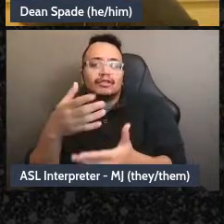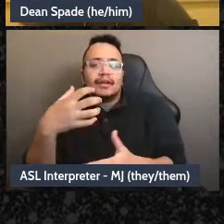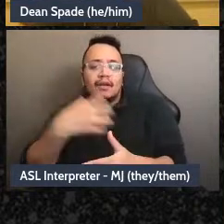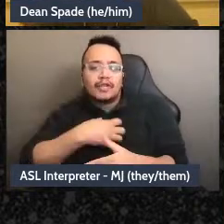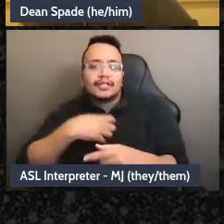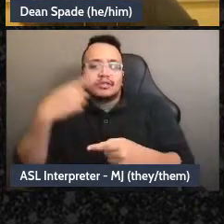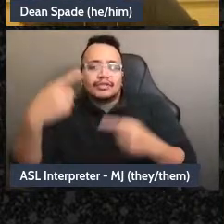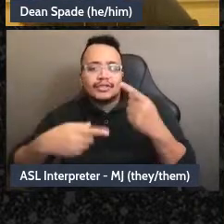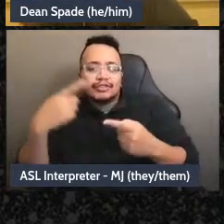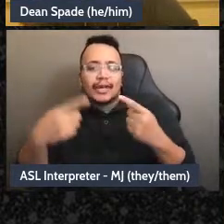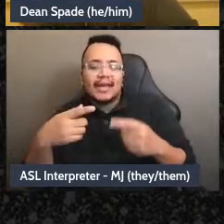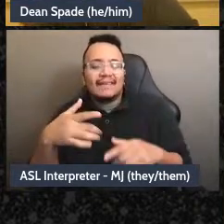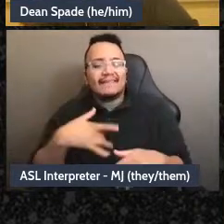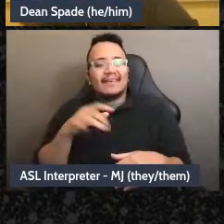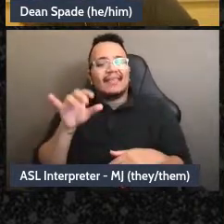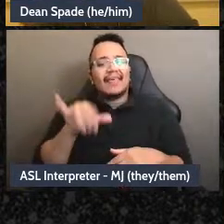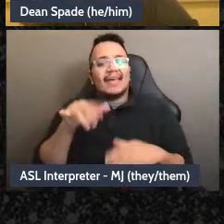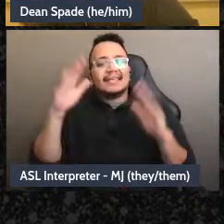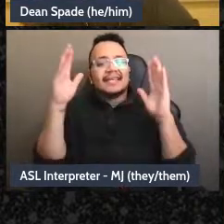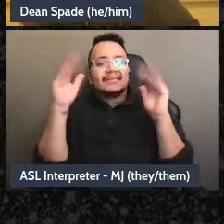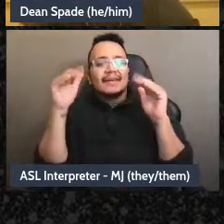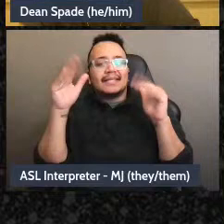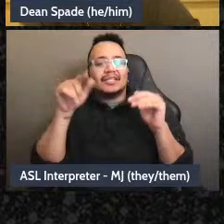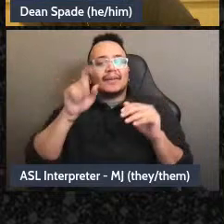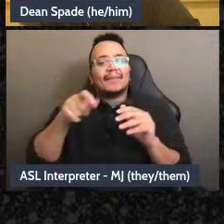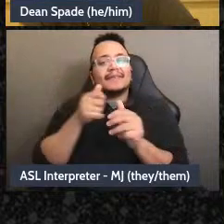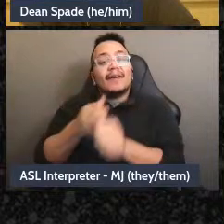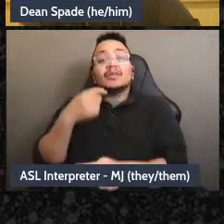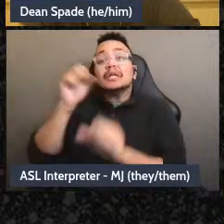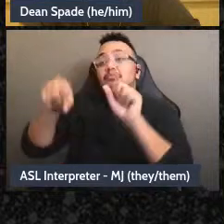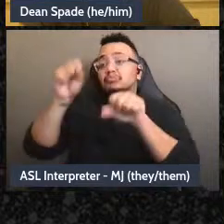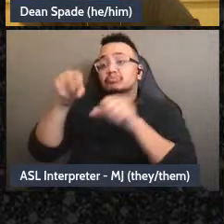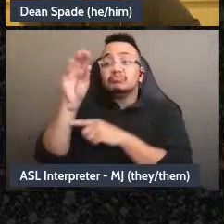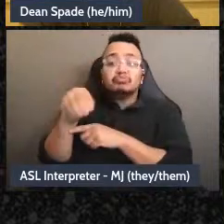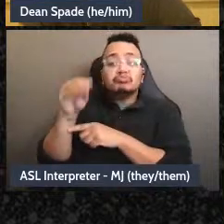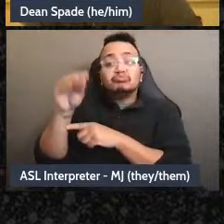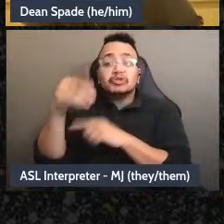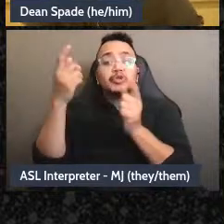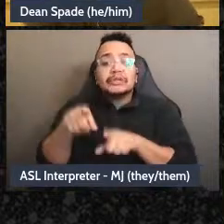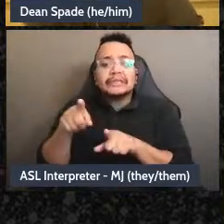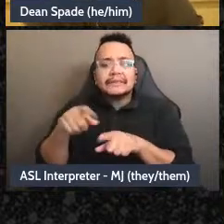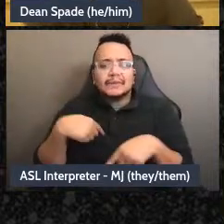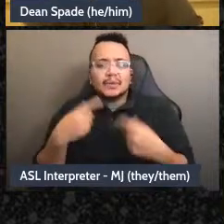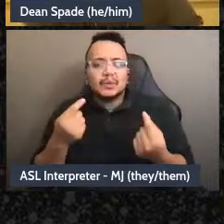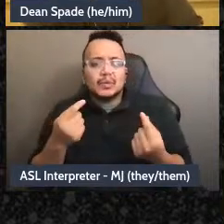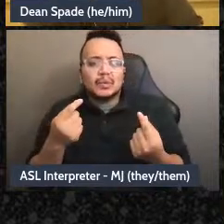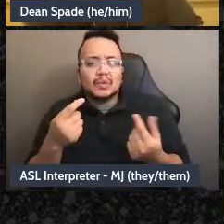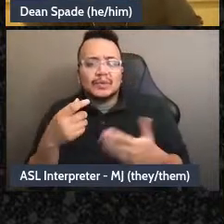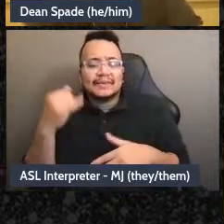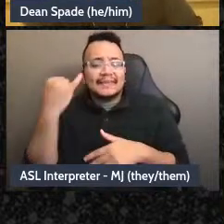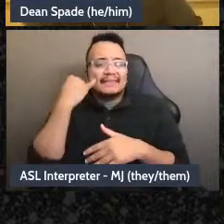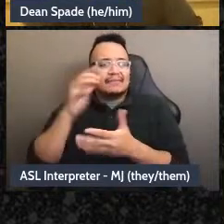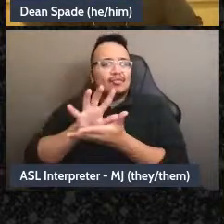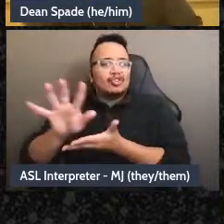a group culture conversation about, um, conflict avoidance in the group and how to,